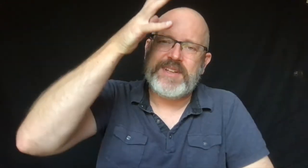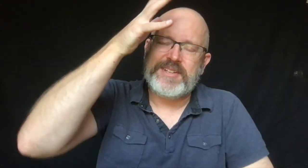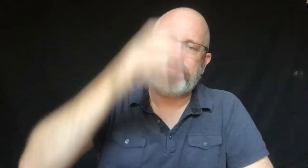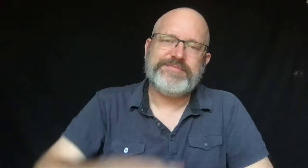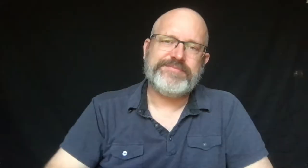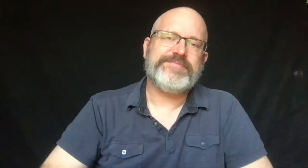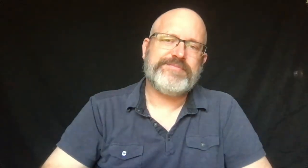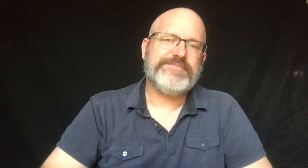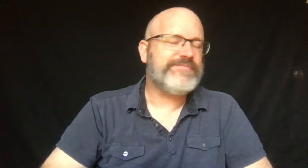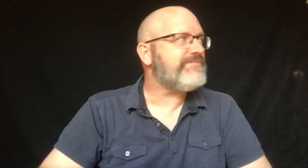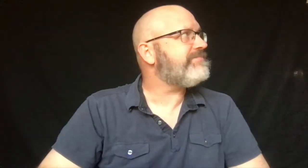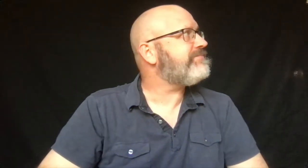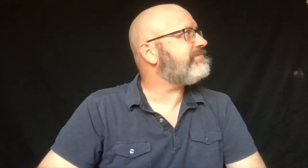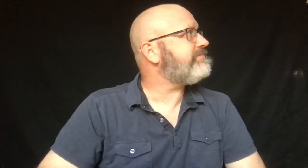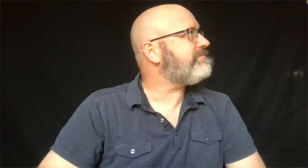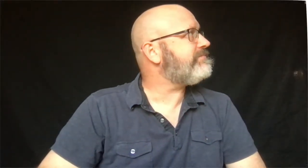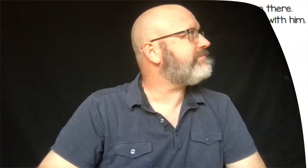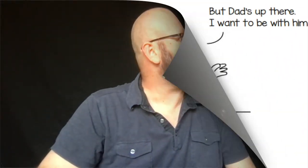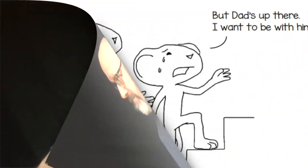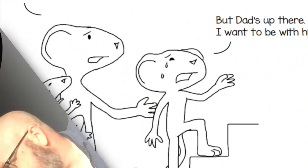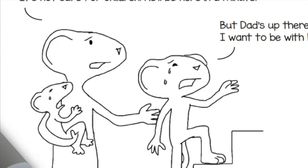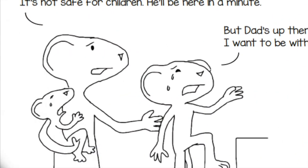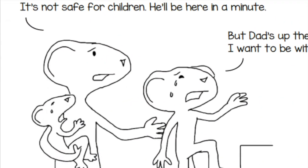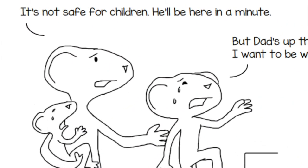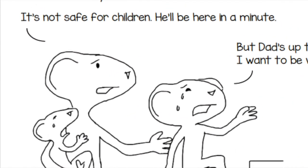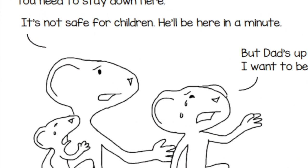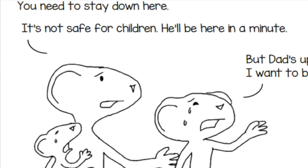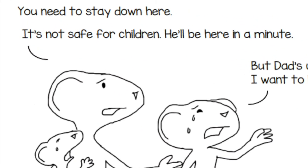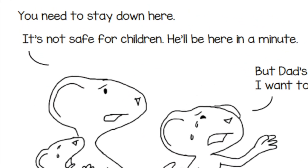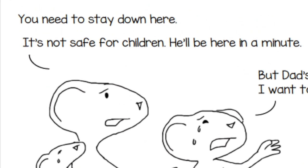Piplo wanted to be with him.